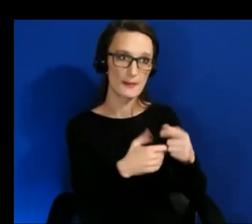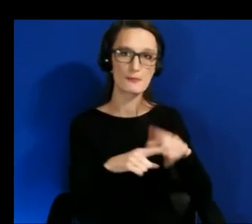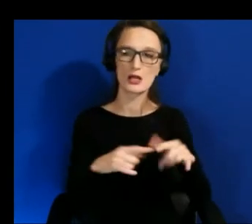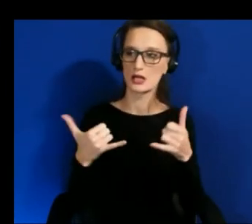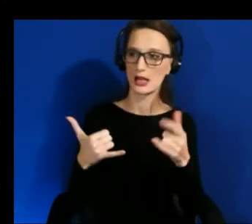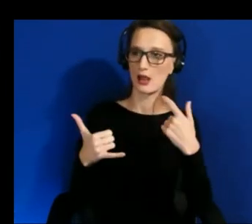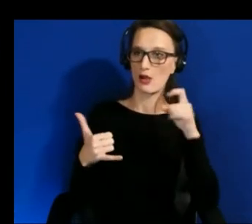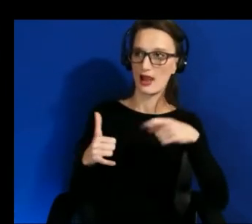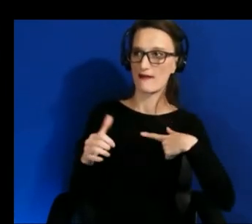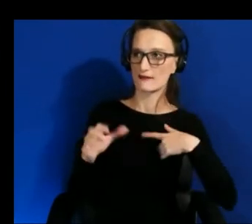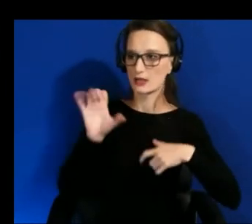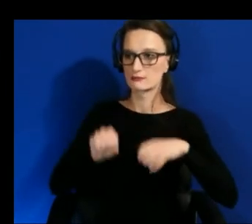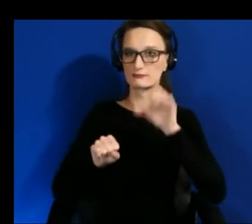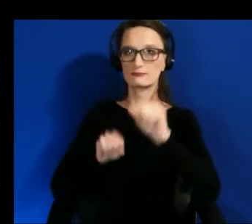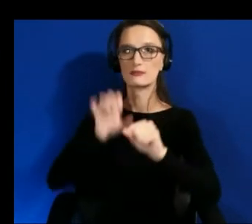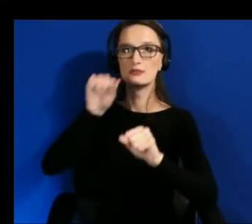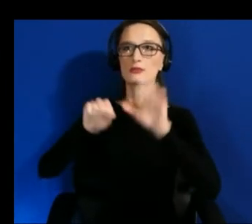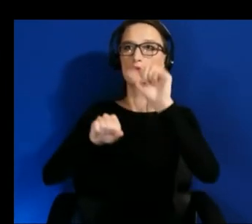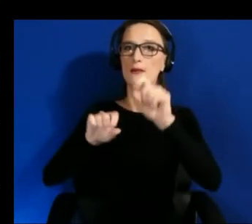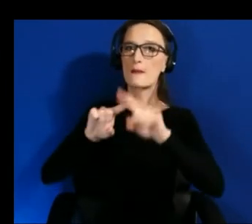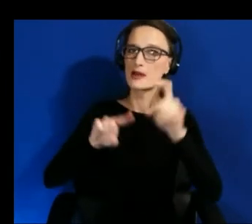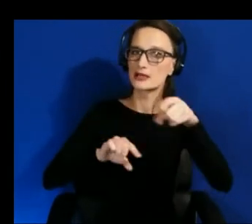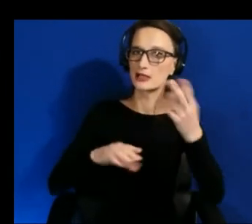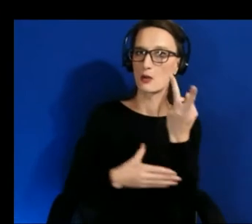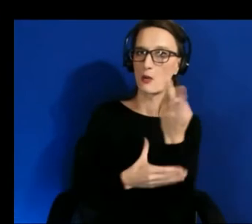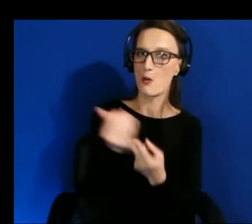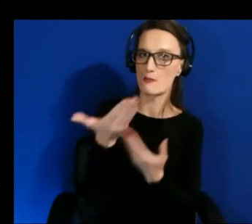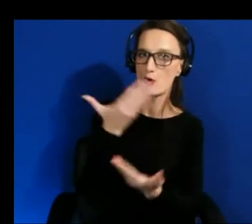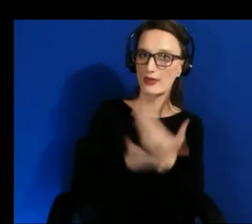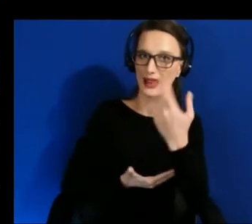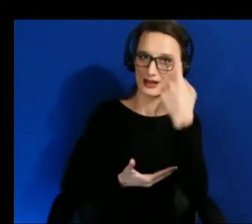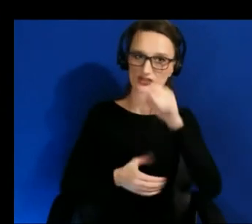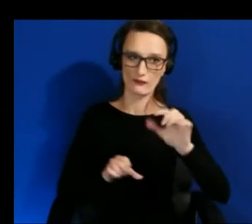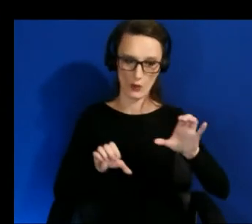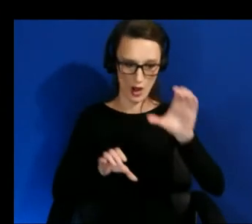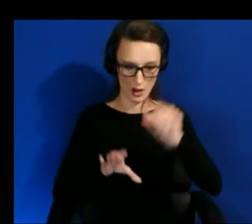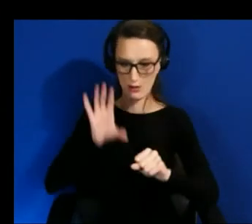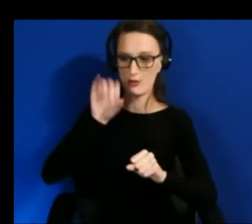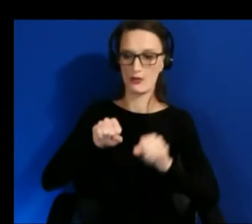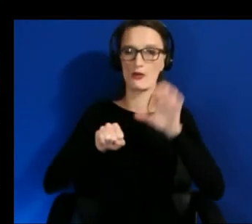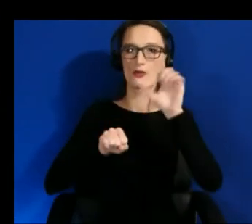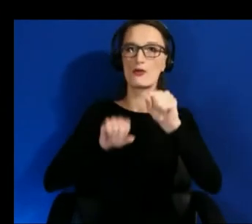perform like a climbing up motion or i get to this door or just like safe and i need to use like two